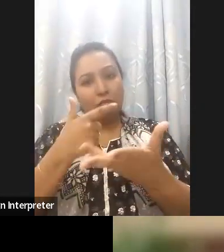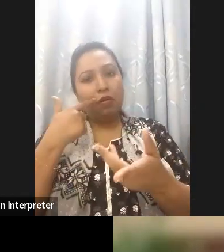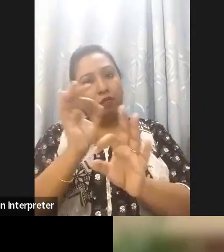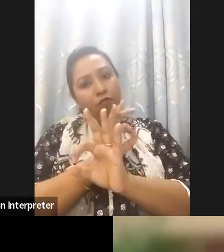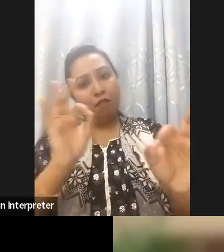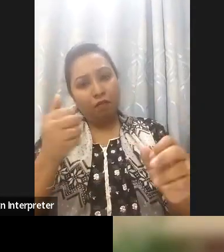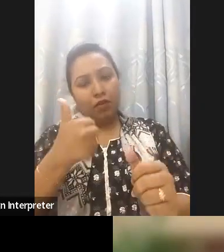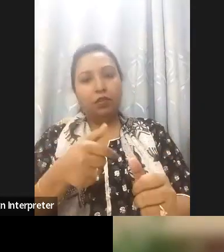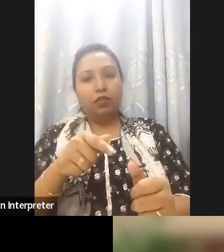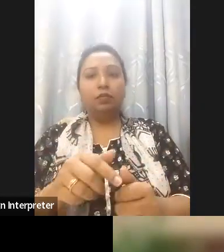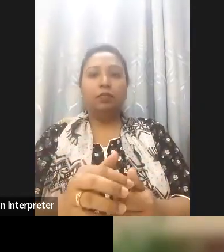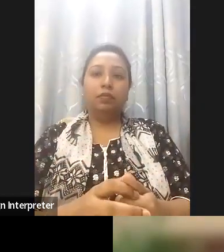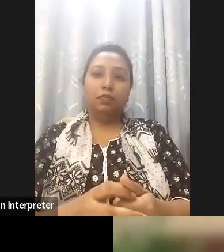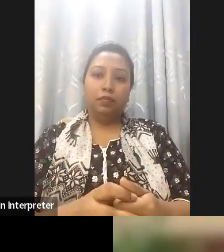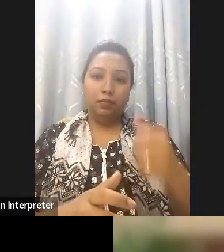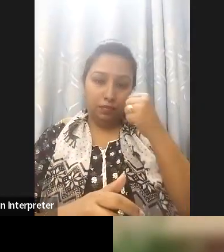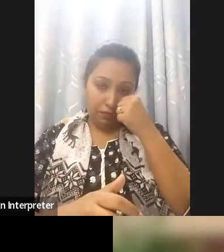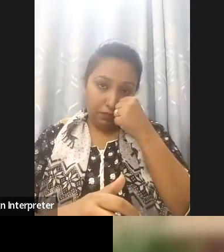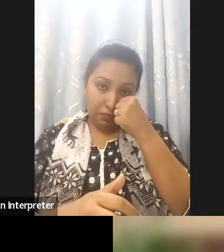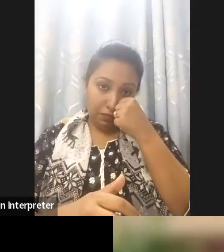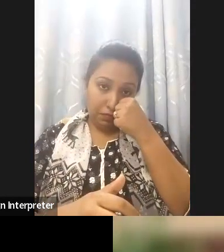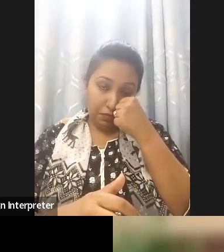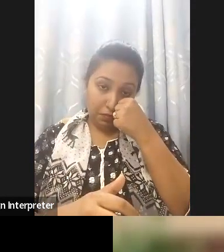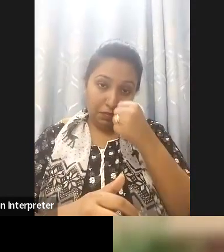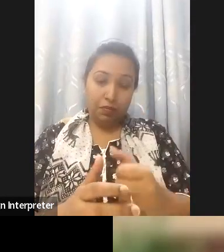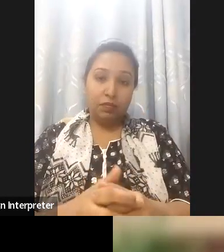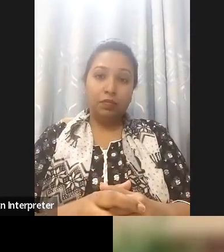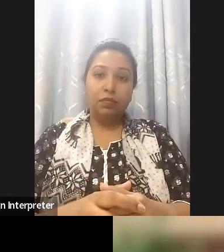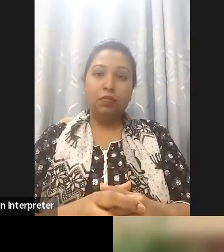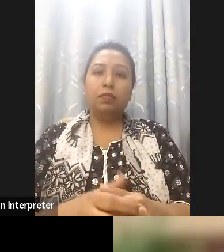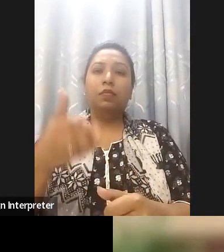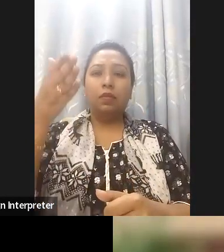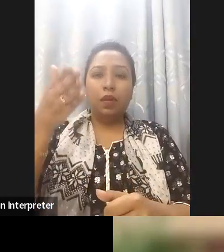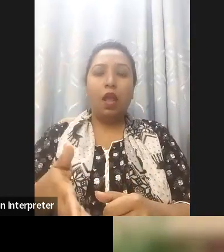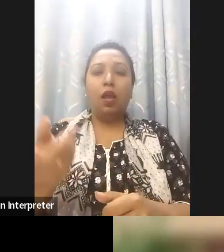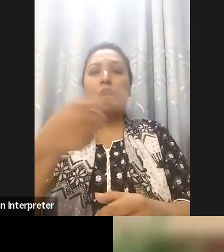topics are required to achieve digital inclusion and now we are going to be opening for a couple